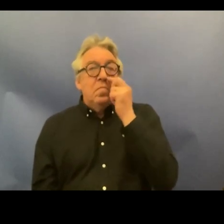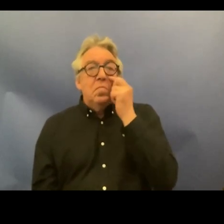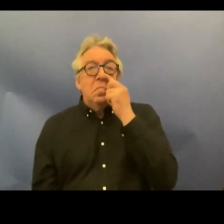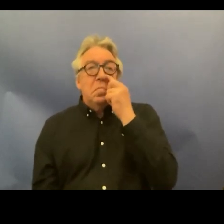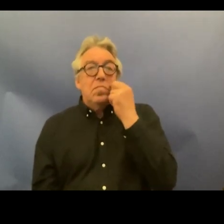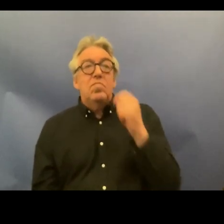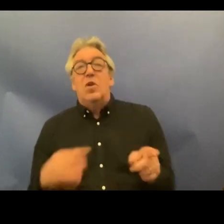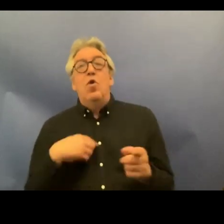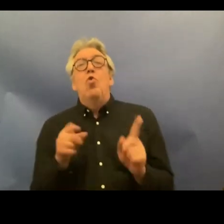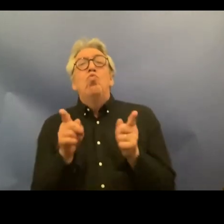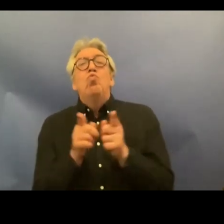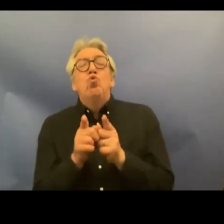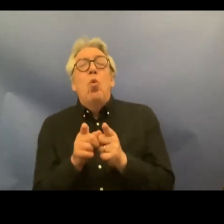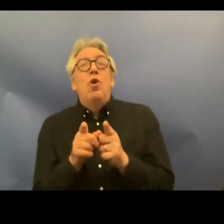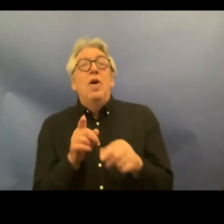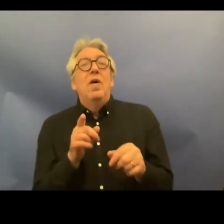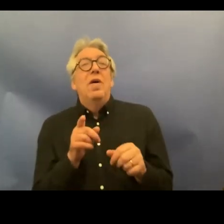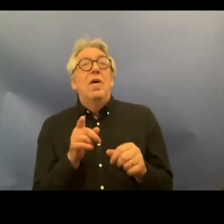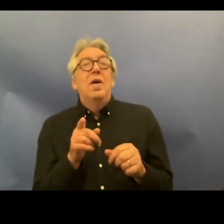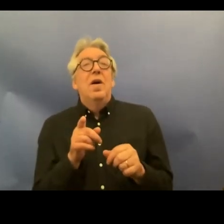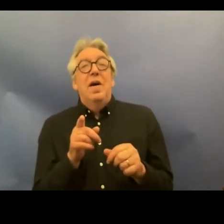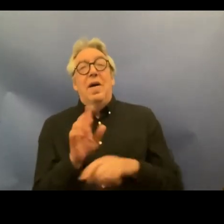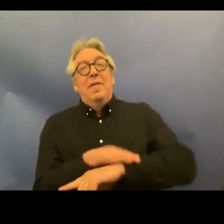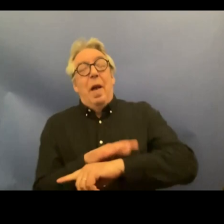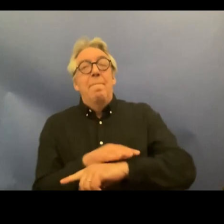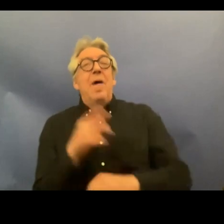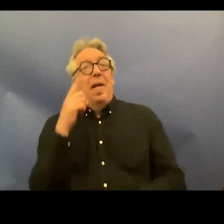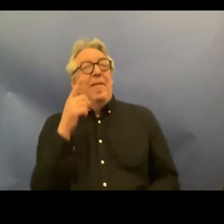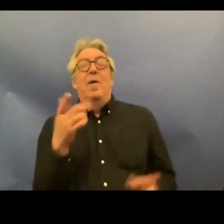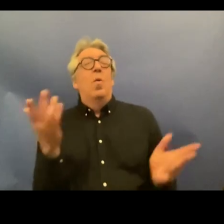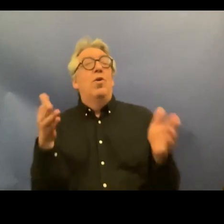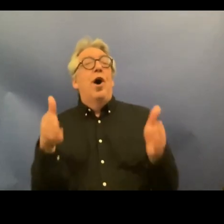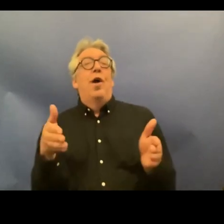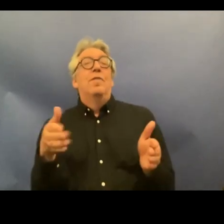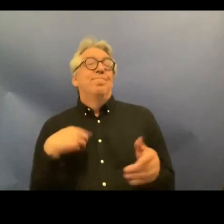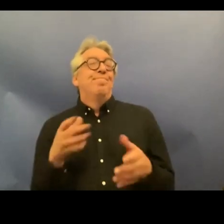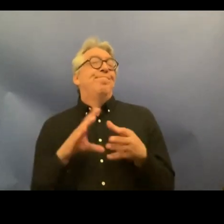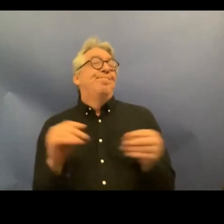accessibility example because it's uh illustrative and then secondly I will